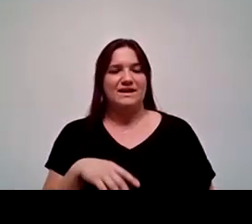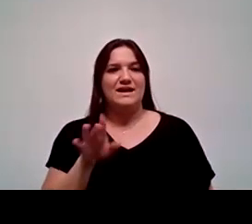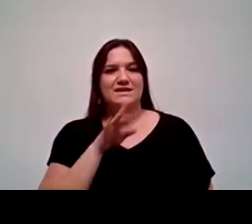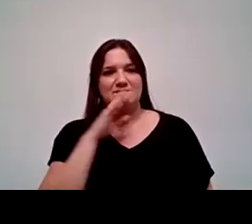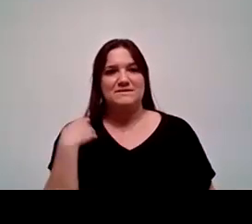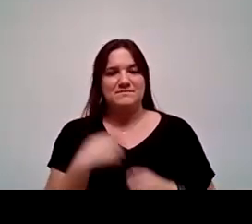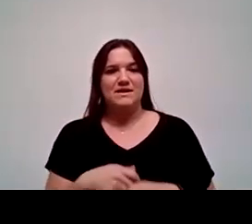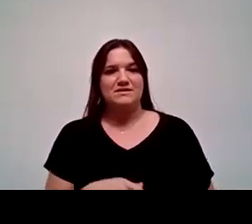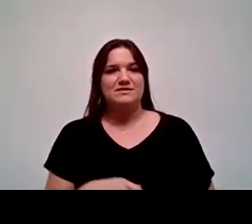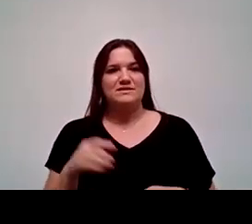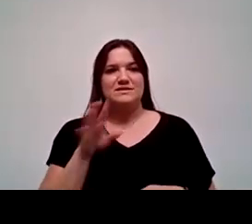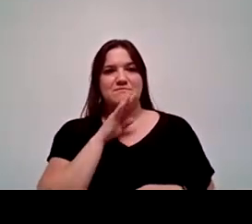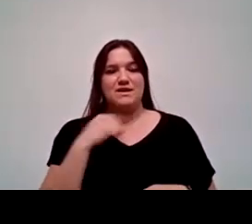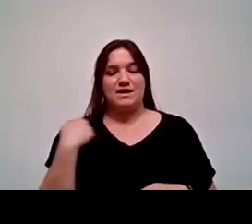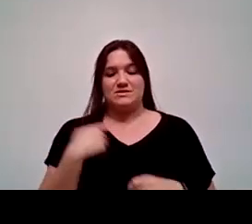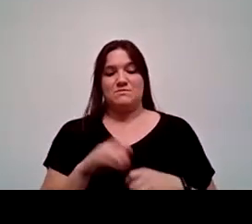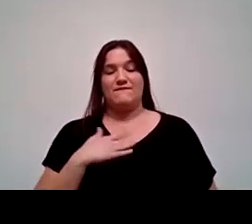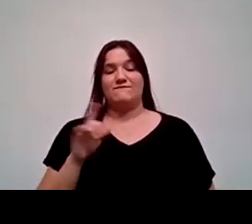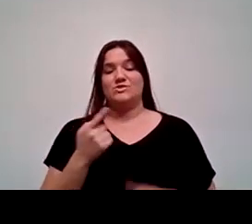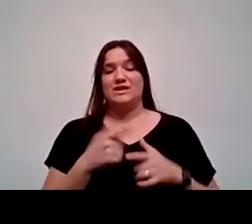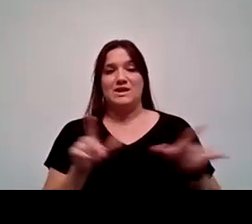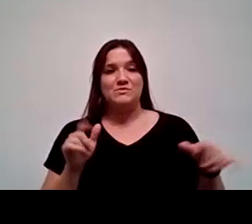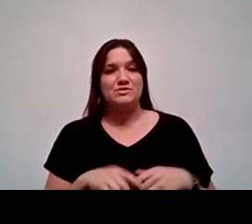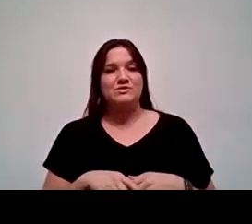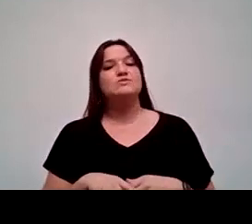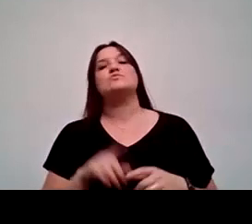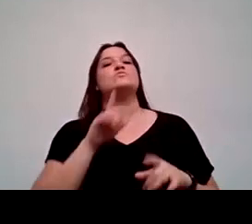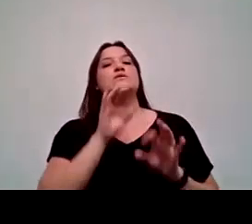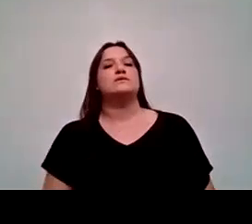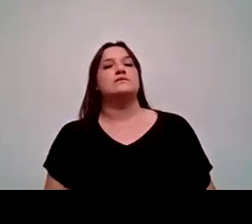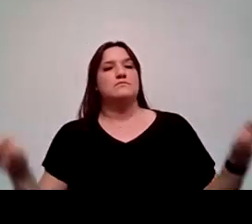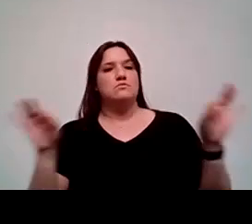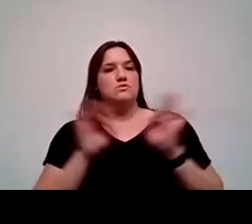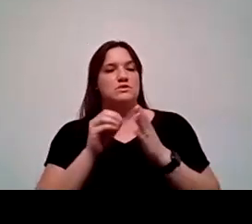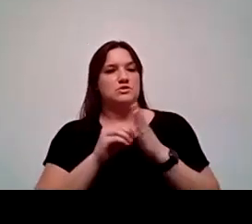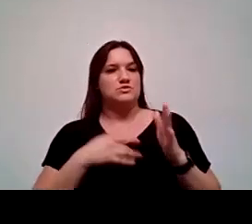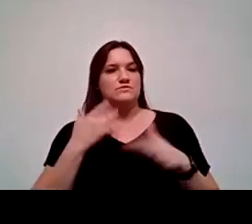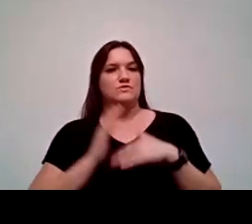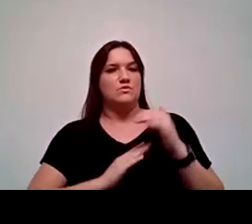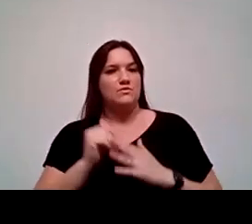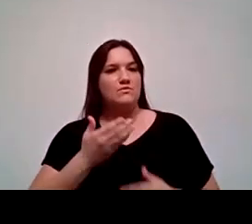Spanish is my first language. So it's very important that our students feel welcome and that they have people